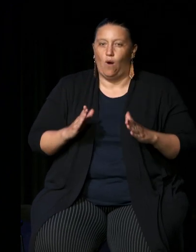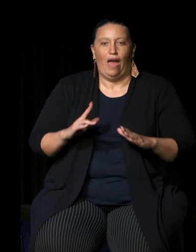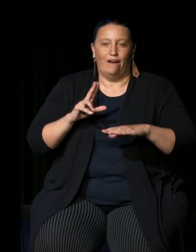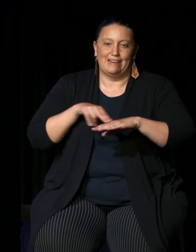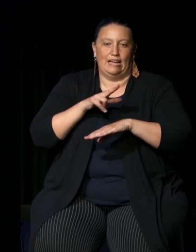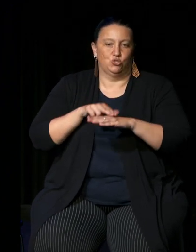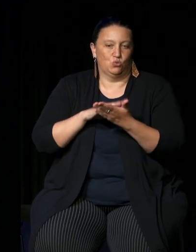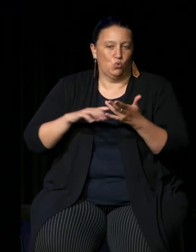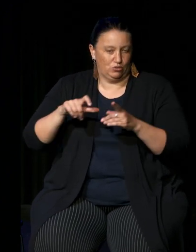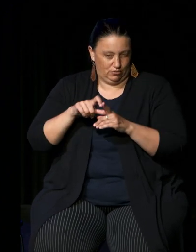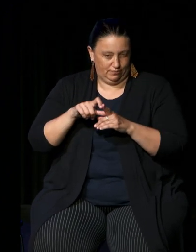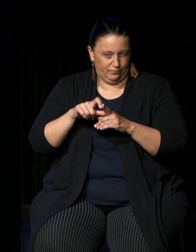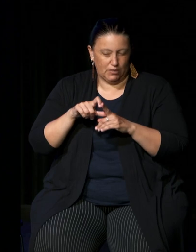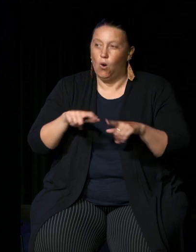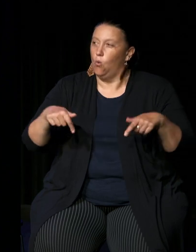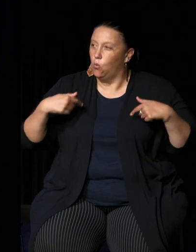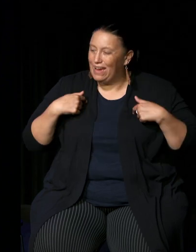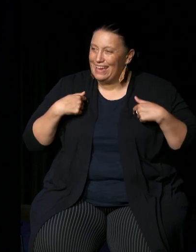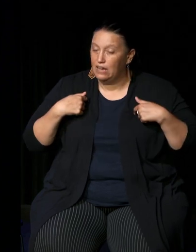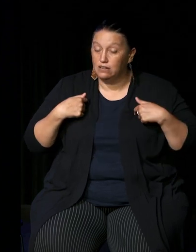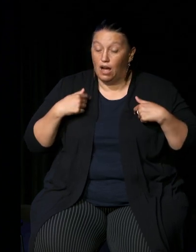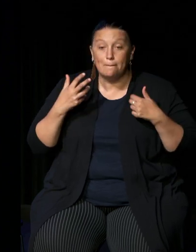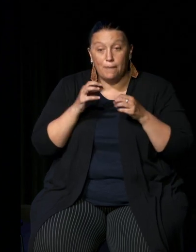proportionately we are the most incarcerated people on the planet